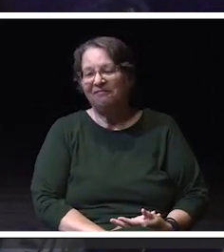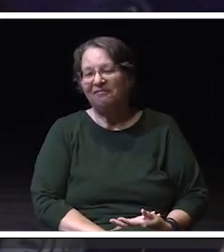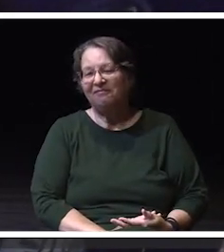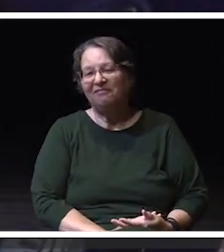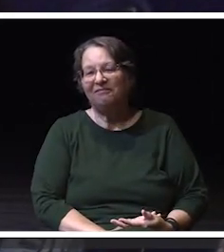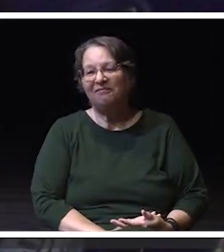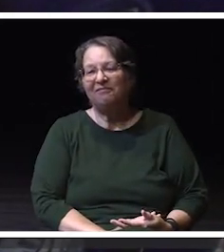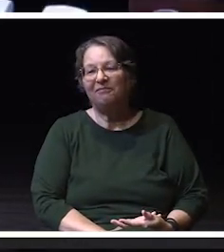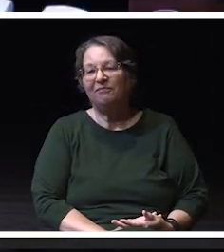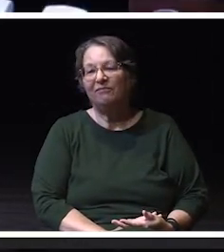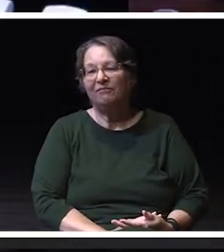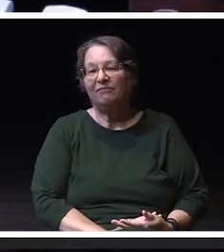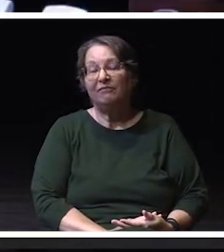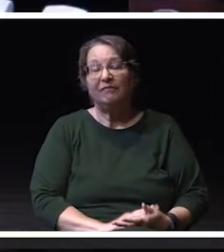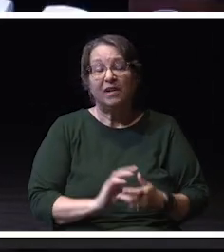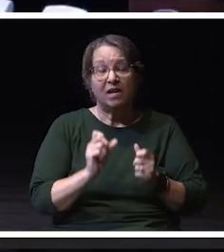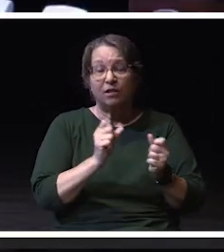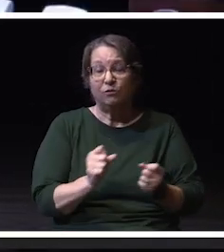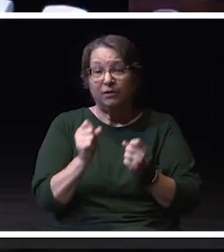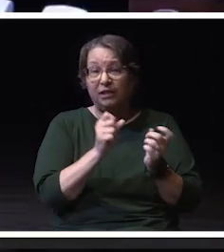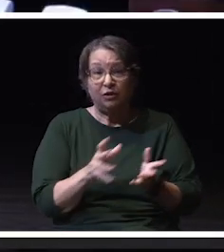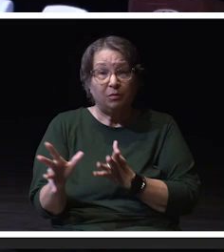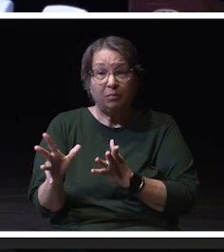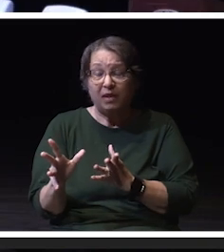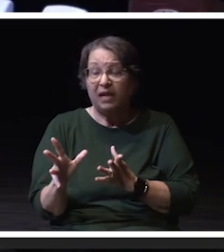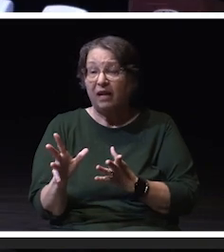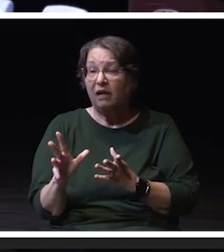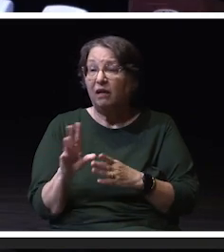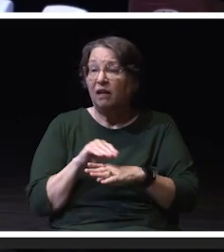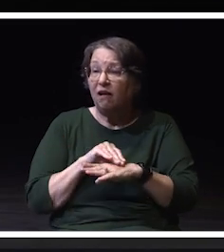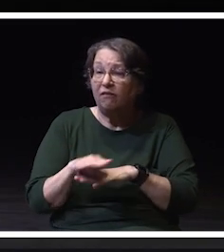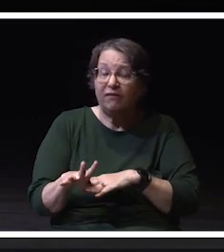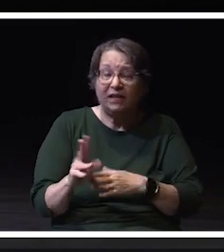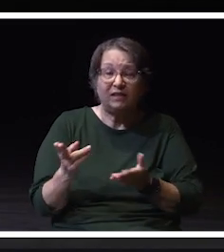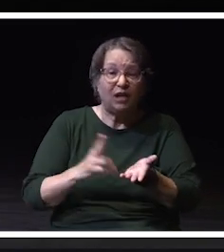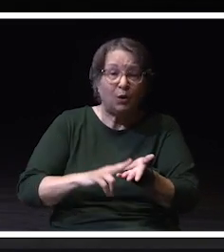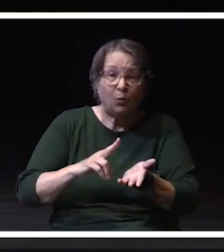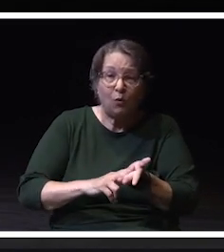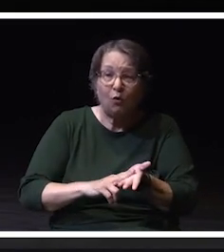Our strategic plan is also impacting our enrollment and retention.